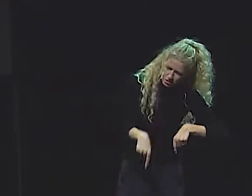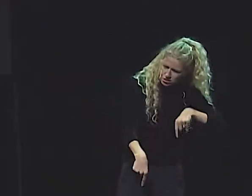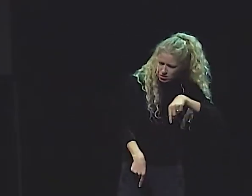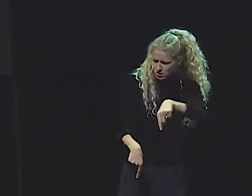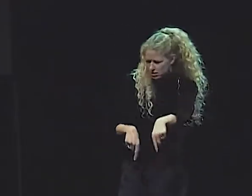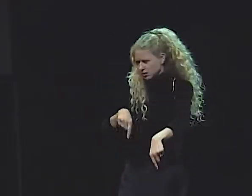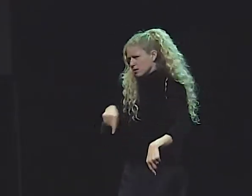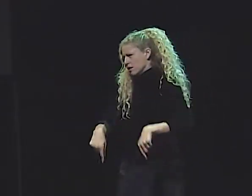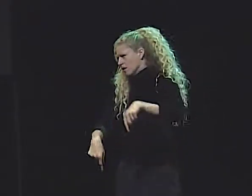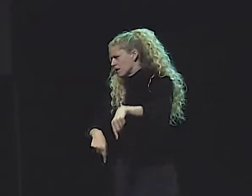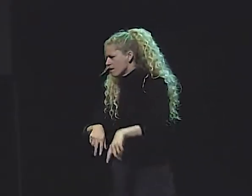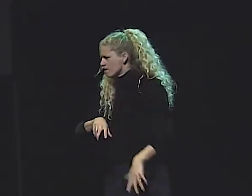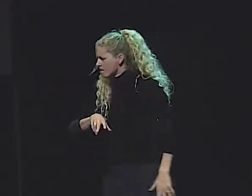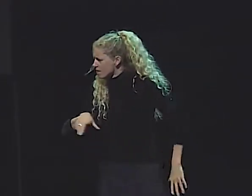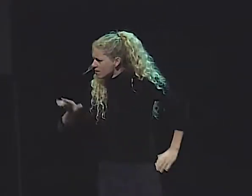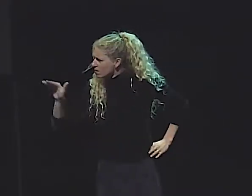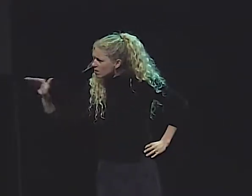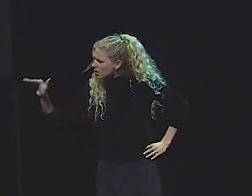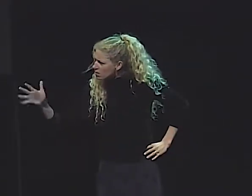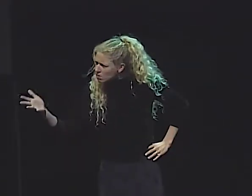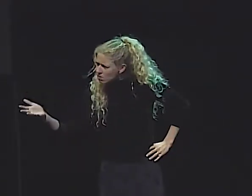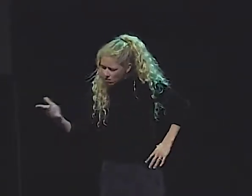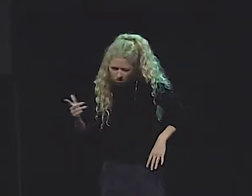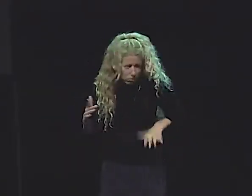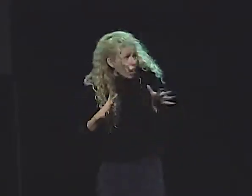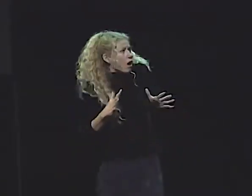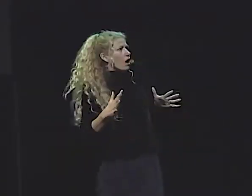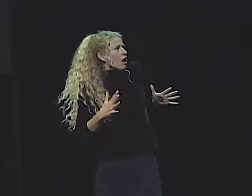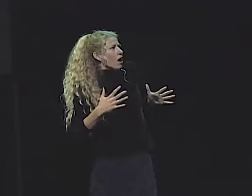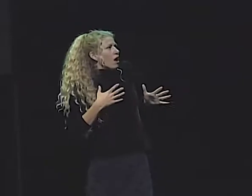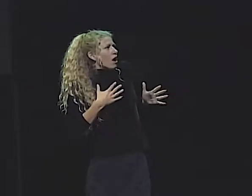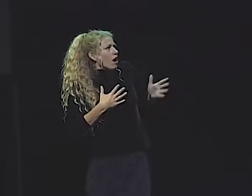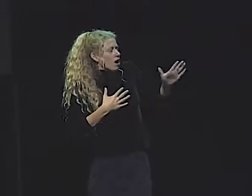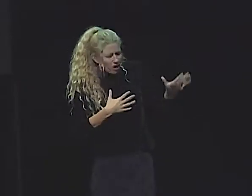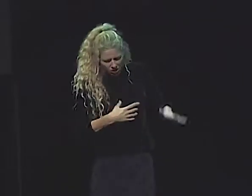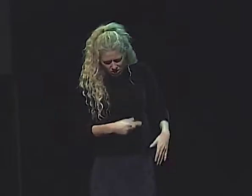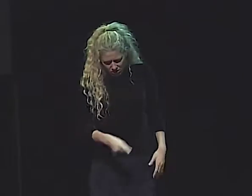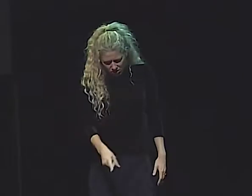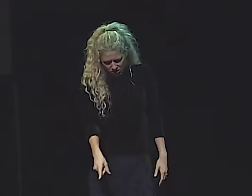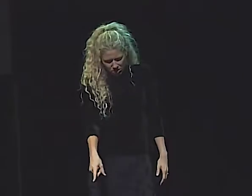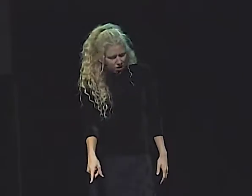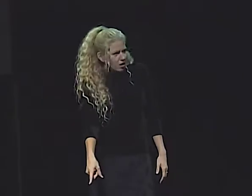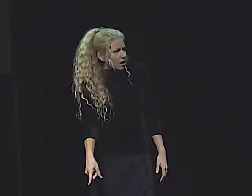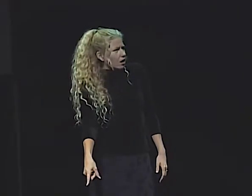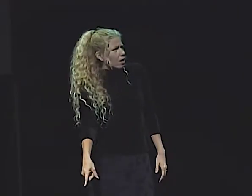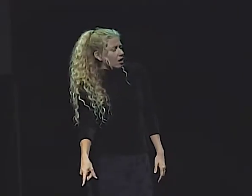SOME SORT OF ADO, AND HE WENT TO INVESTIGATE. HE APPROACHED THESE 3 ANGELS AND ASKED THEM